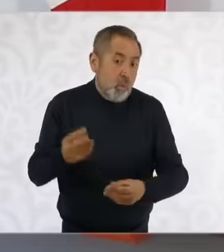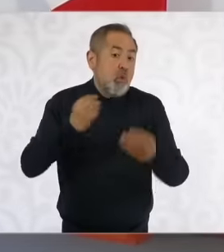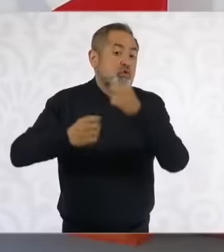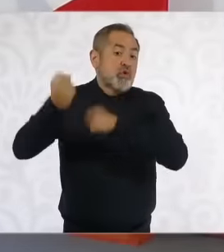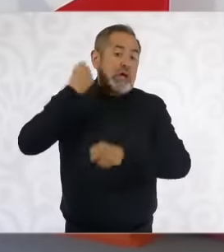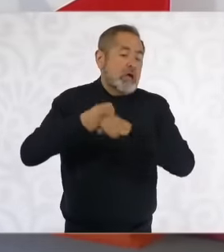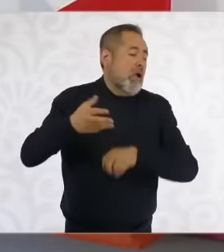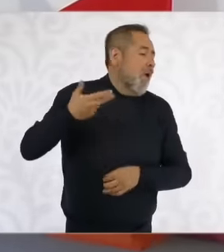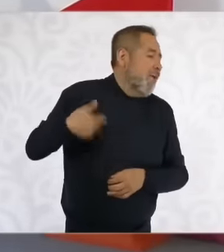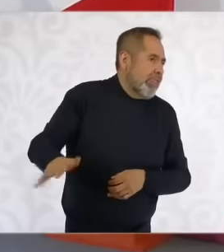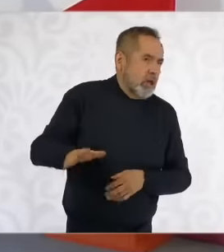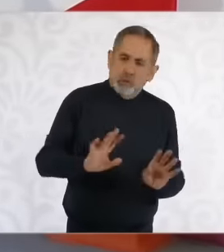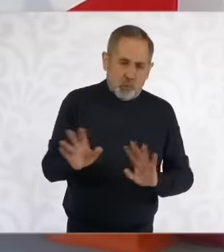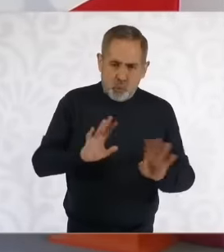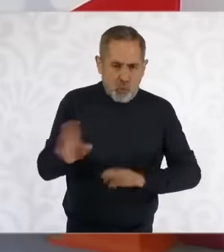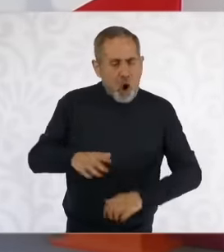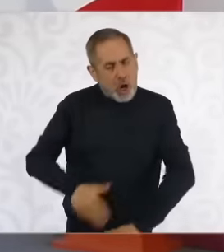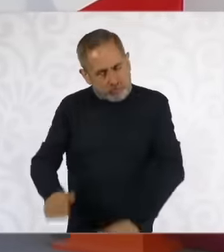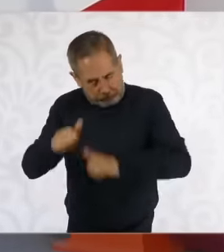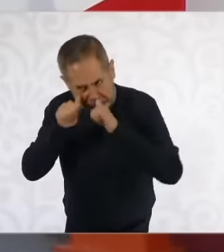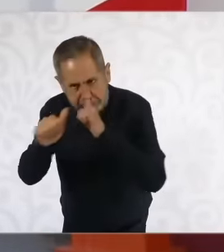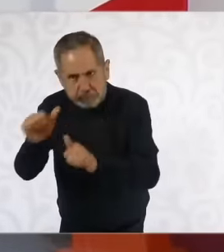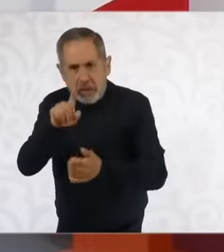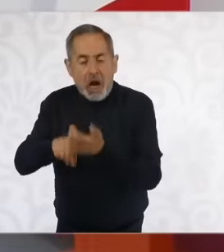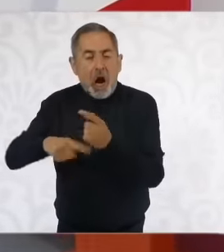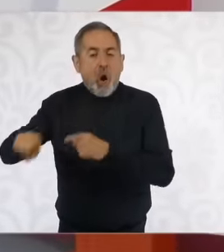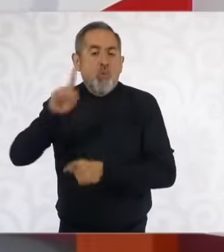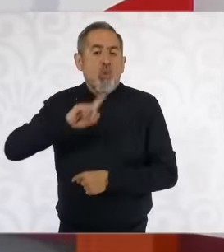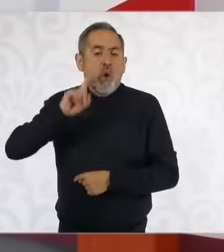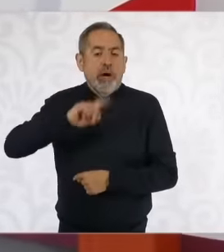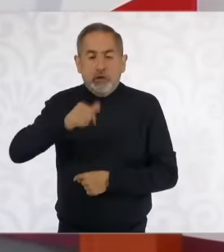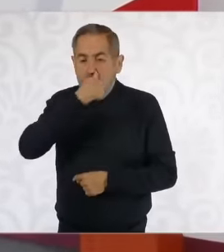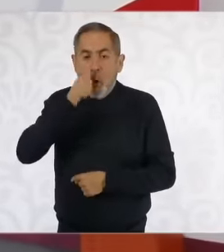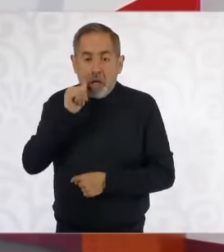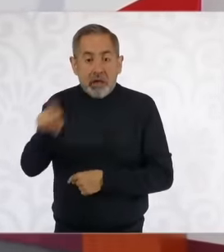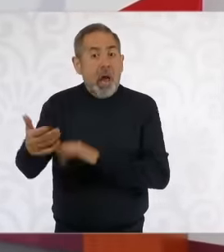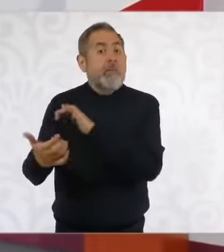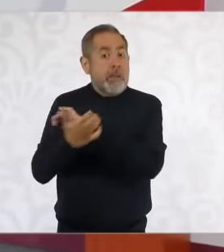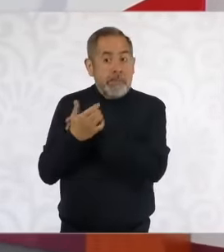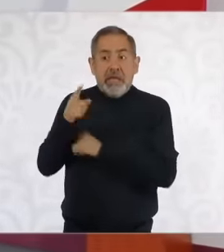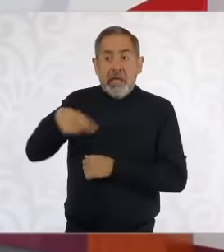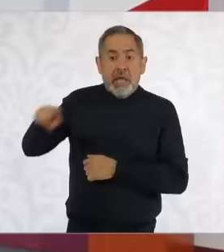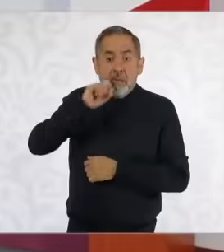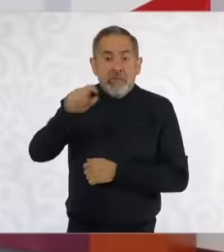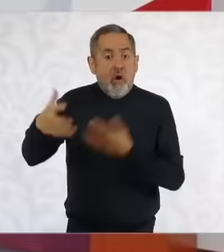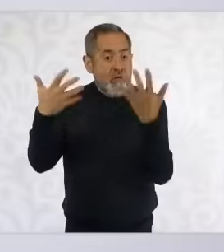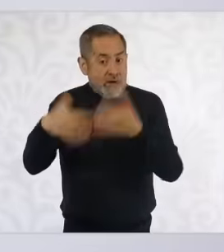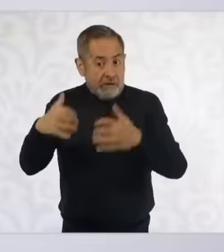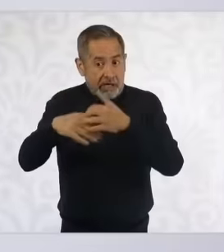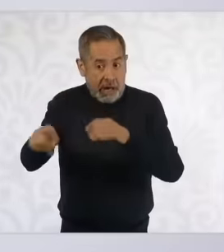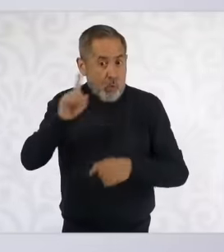Juárez and also, the women who work in the maquila asked me for it when I was there so